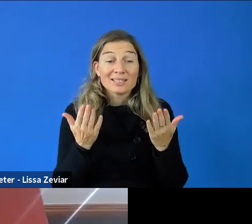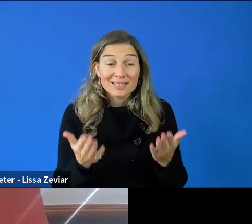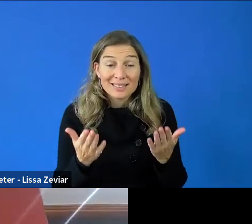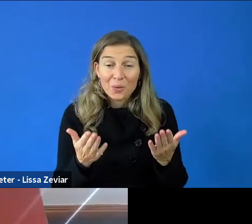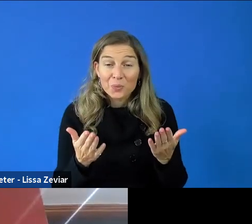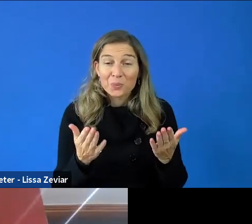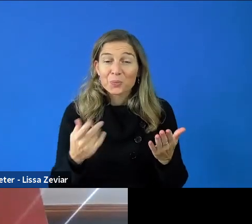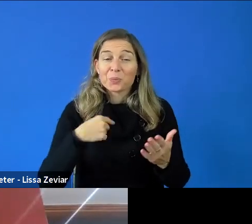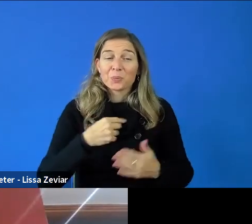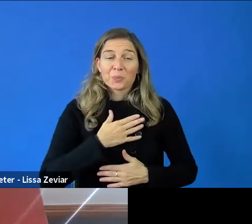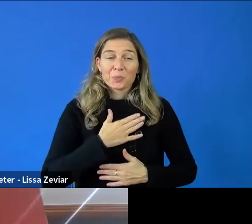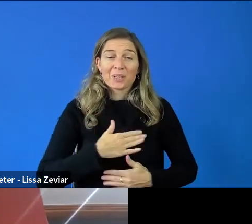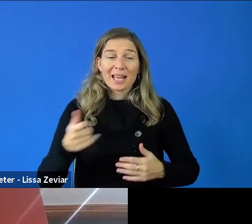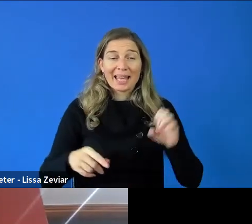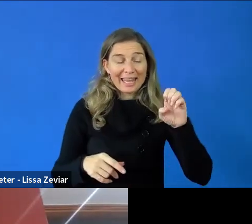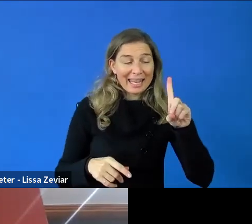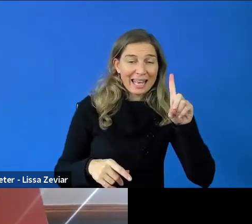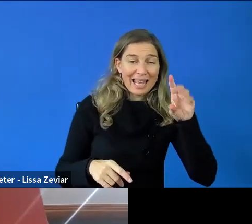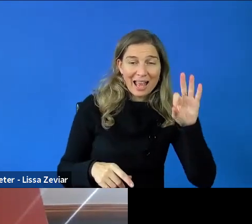the EDF-Oracle e-accessibility scholarship.